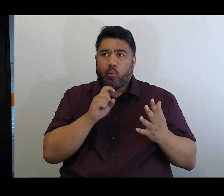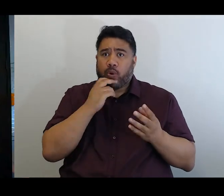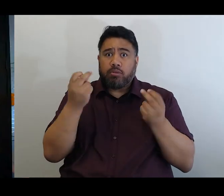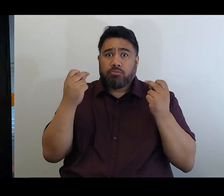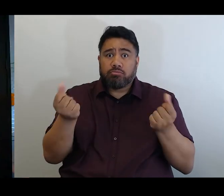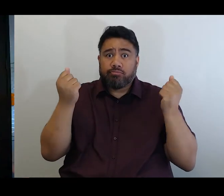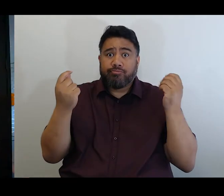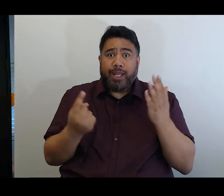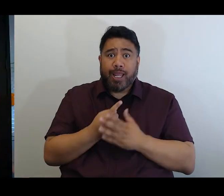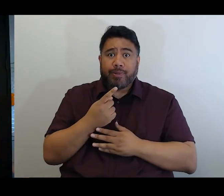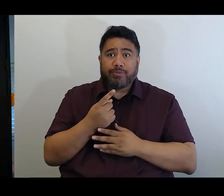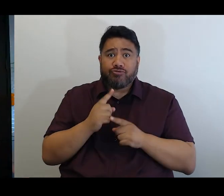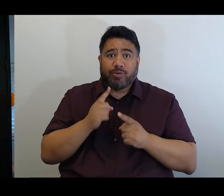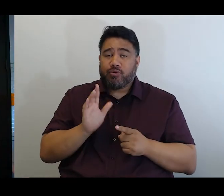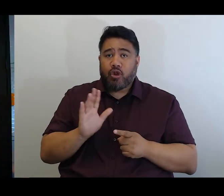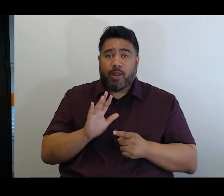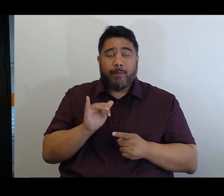Some of it might not happen the year after.